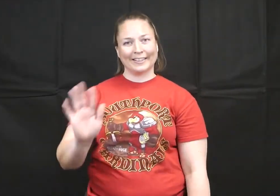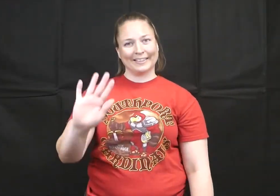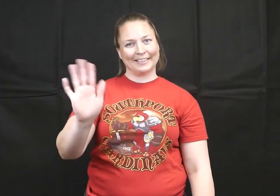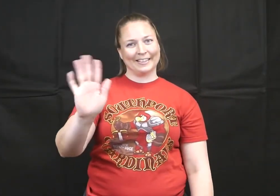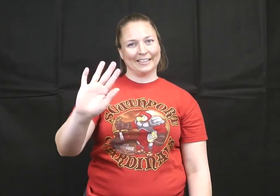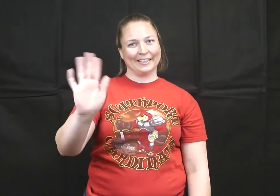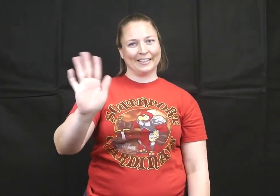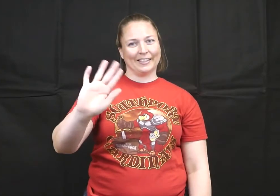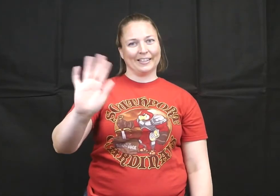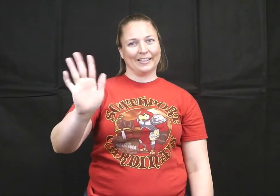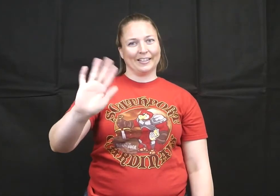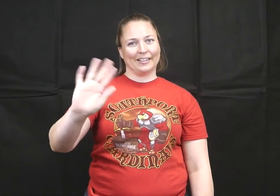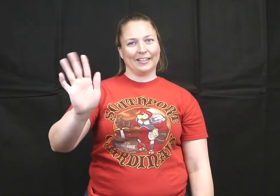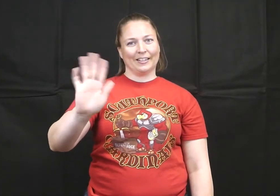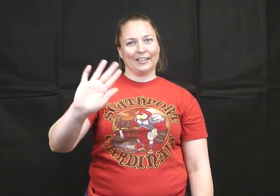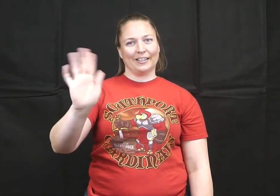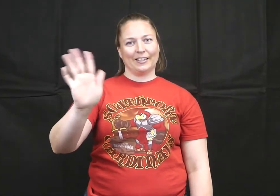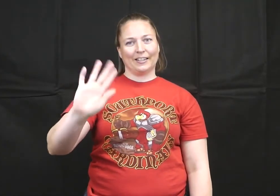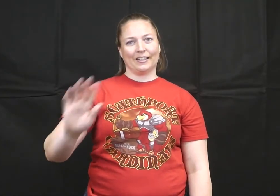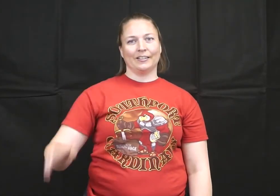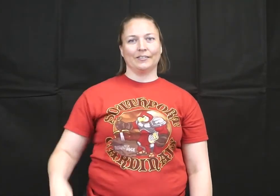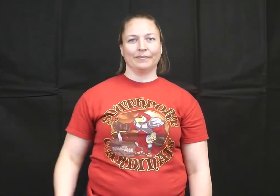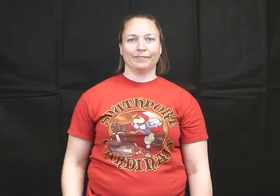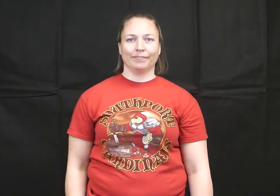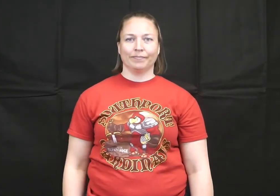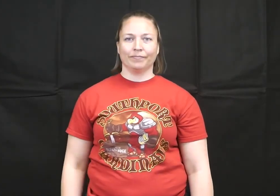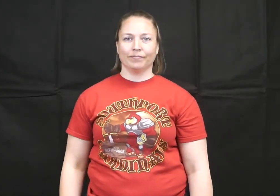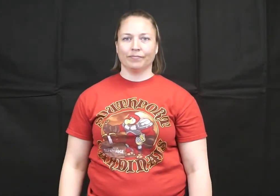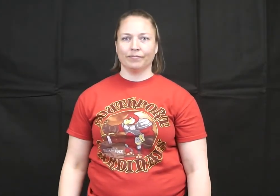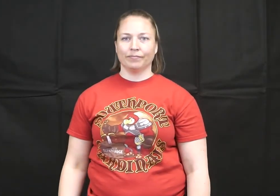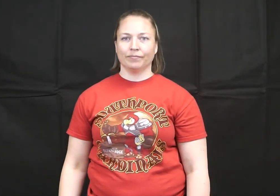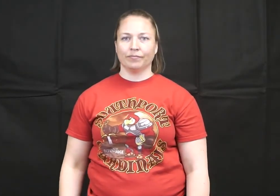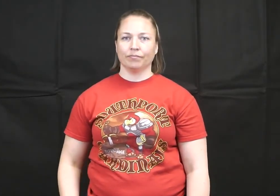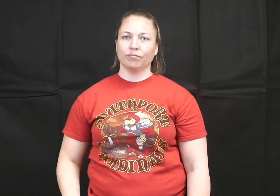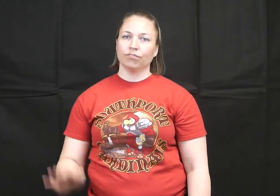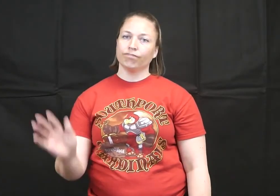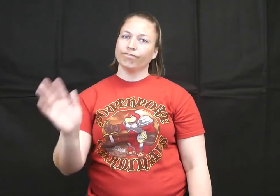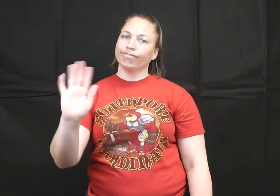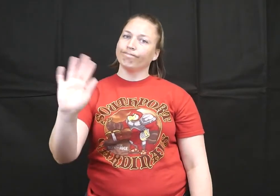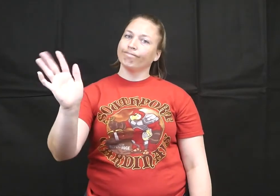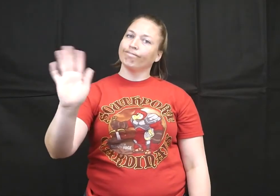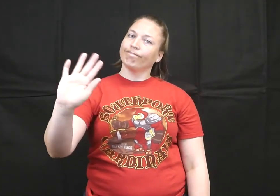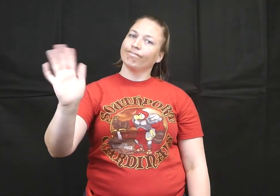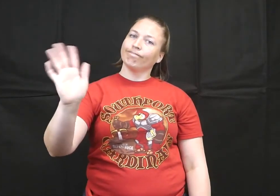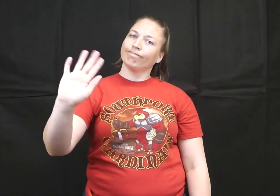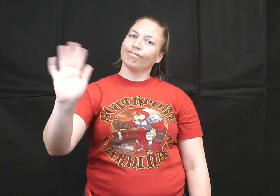Bye!